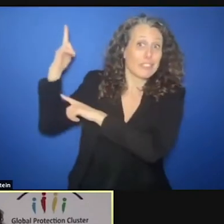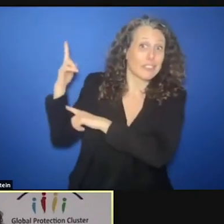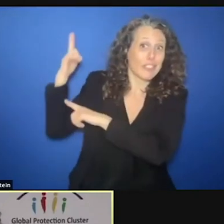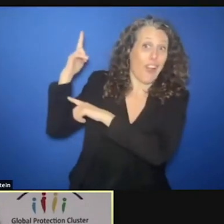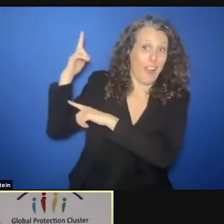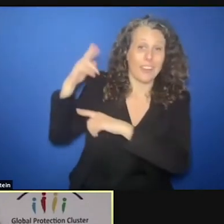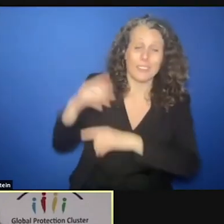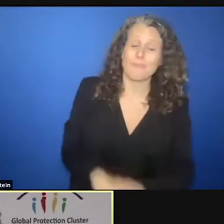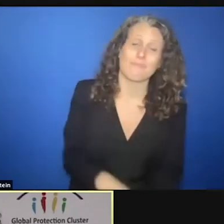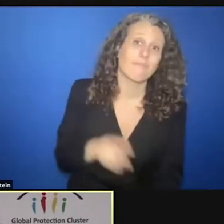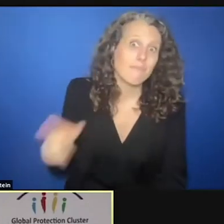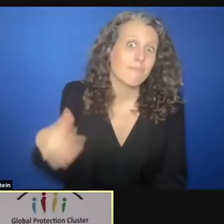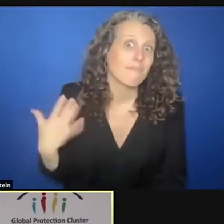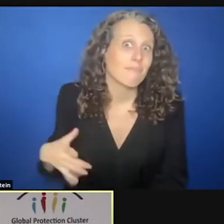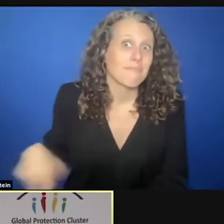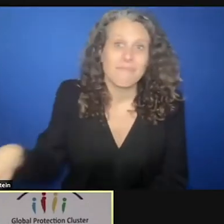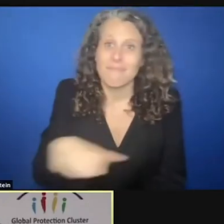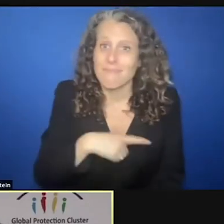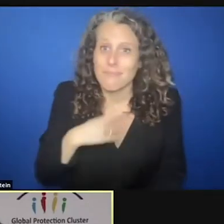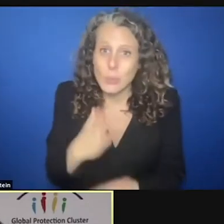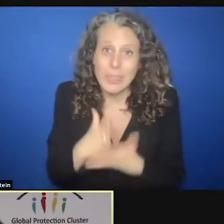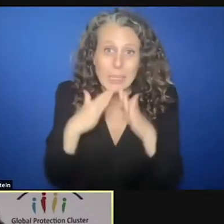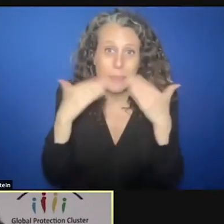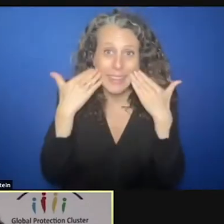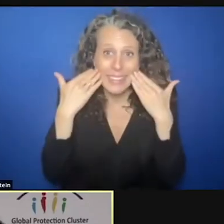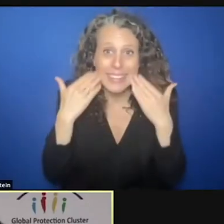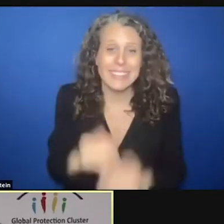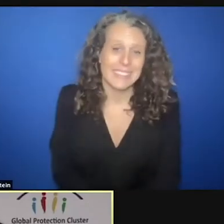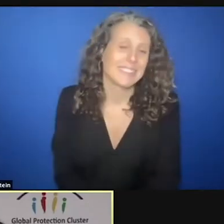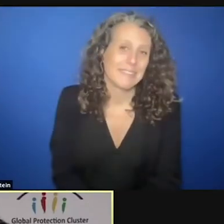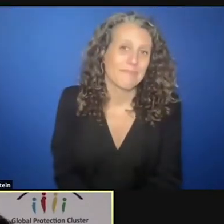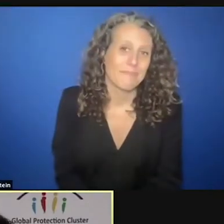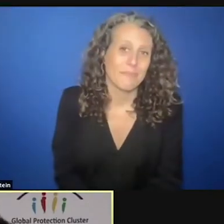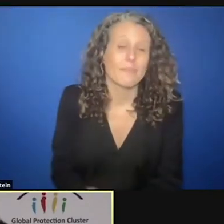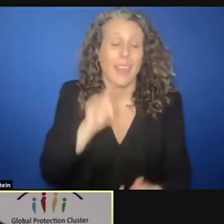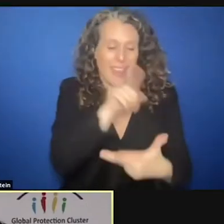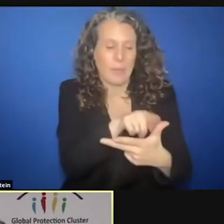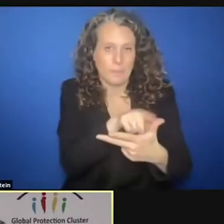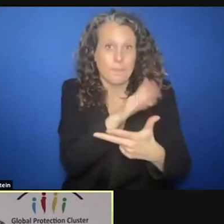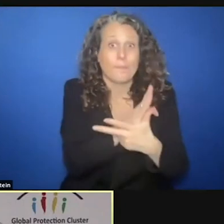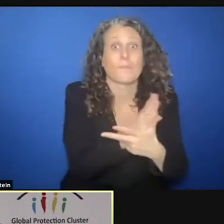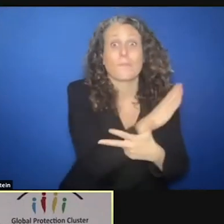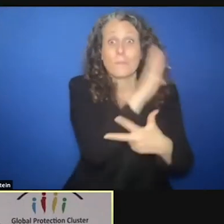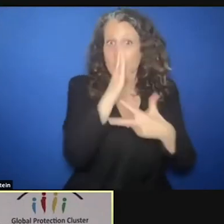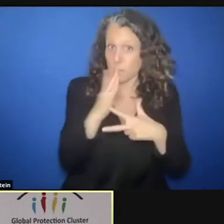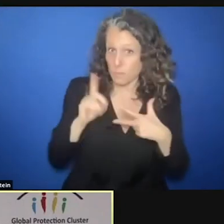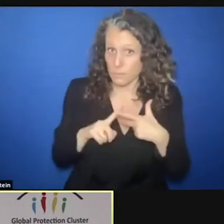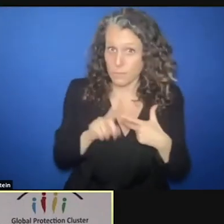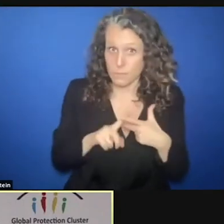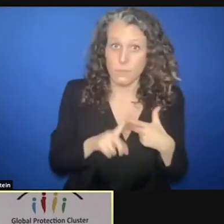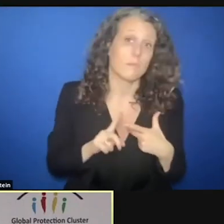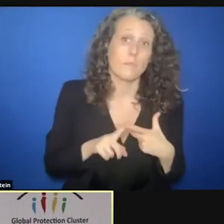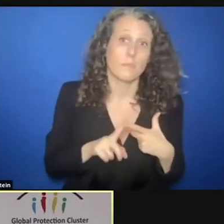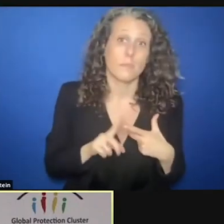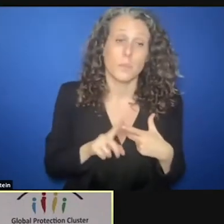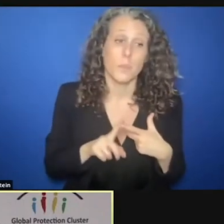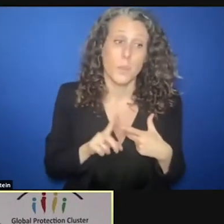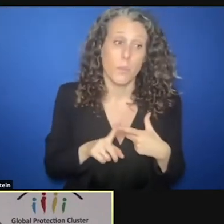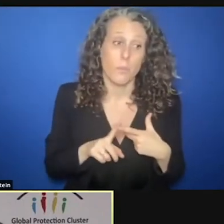that's an initial takeaway from the forum. The second, we have a number of areas of